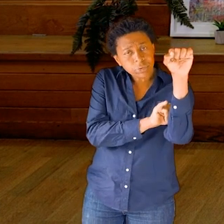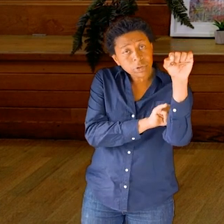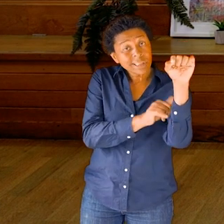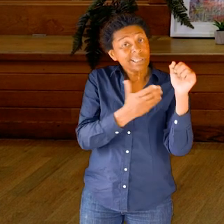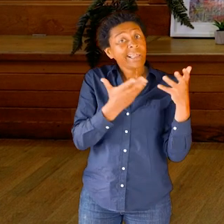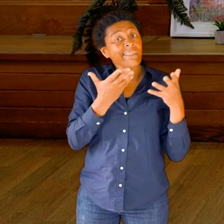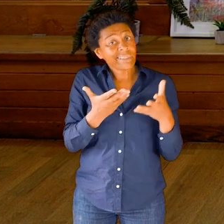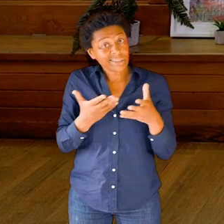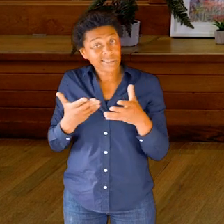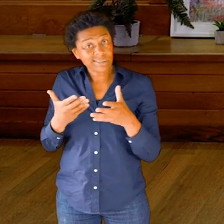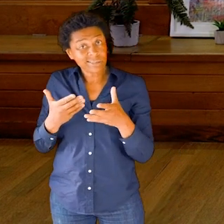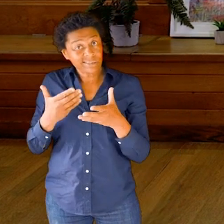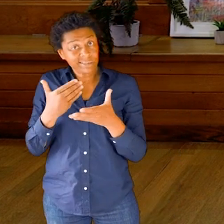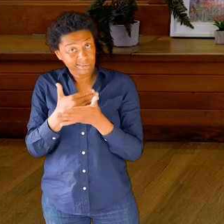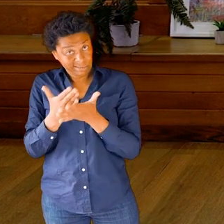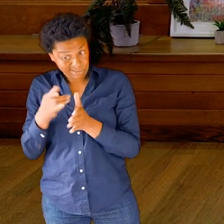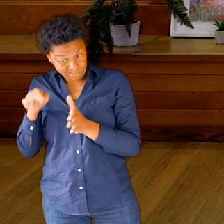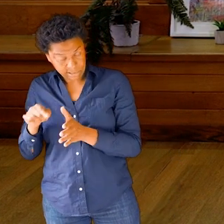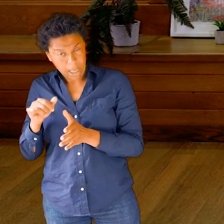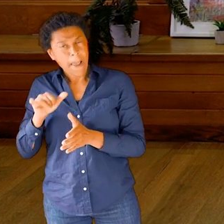For the next part you may need to use your imagination.